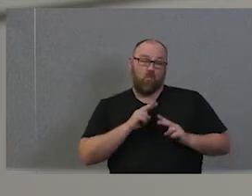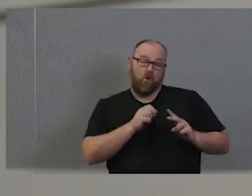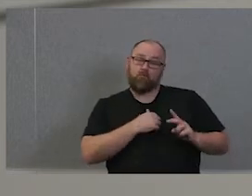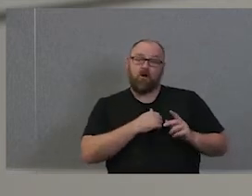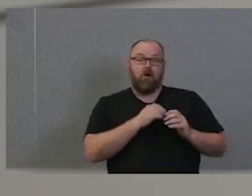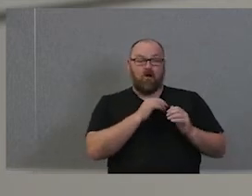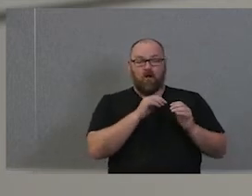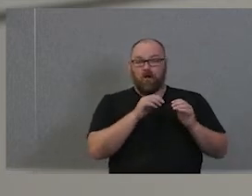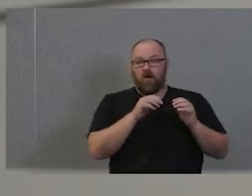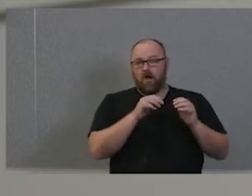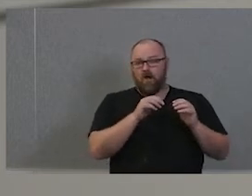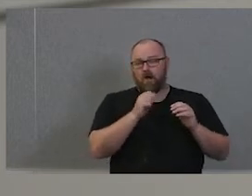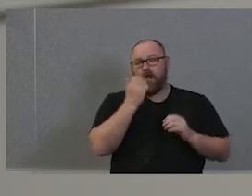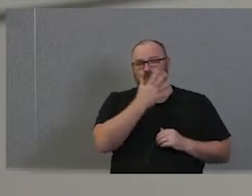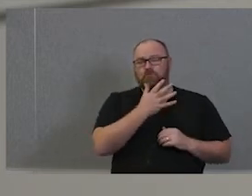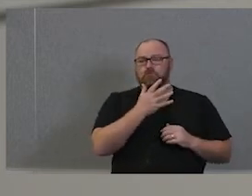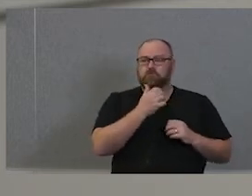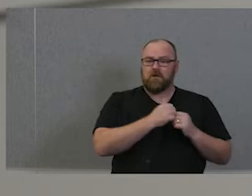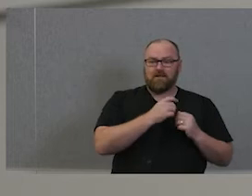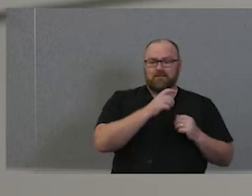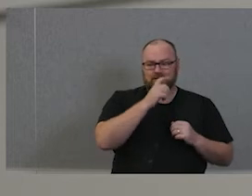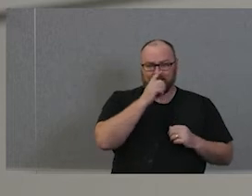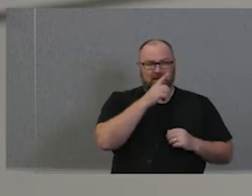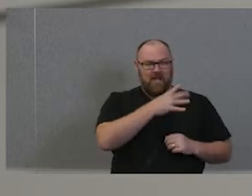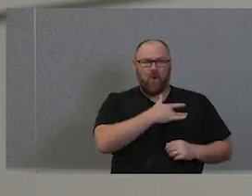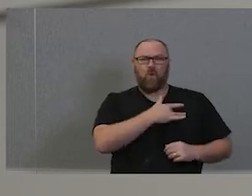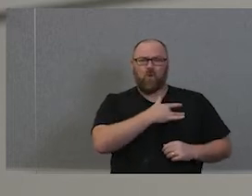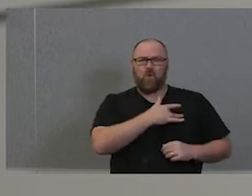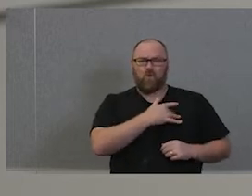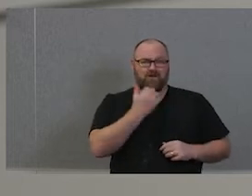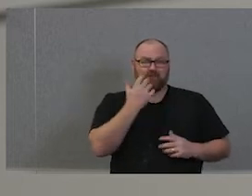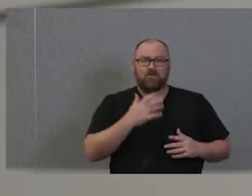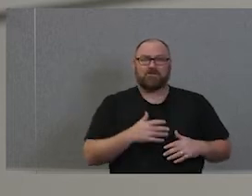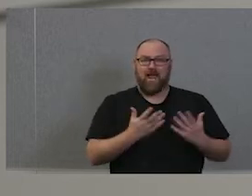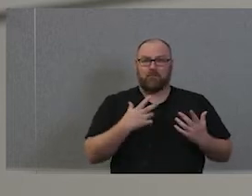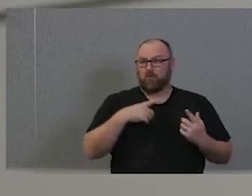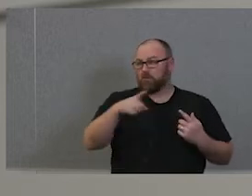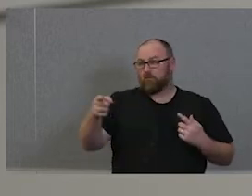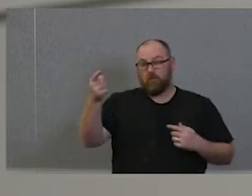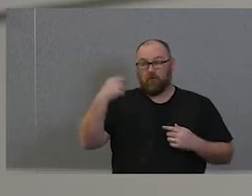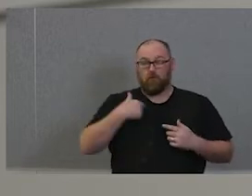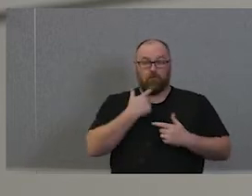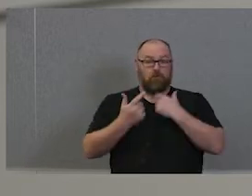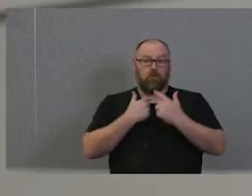hurt every day because of people not thinking, and being careless. And